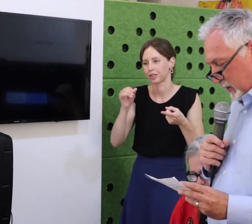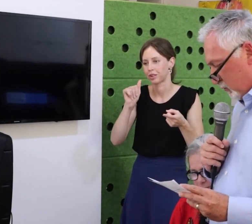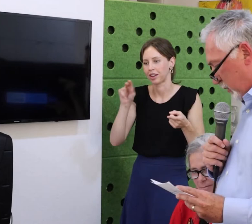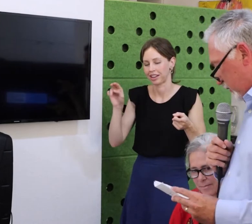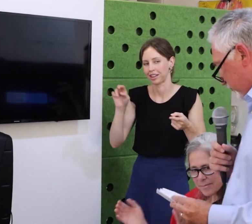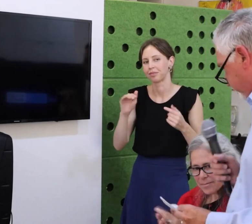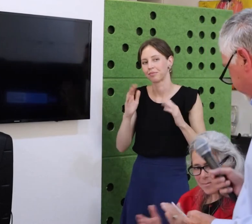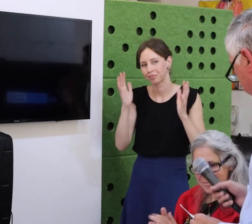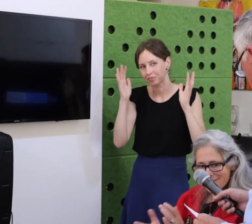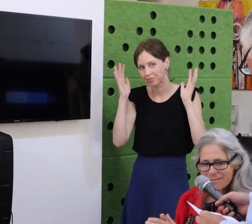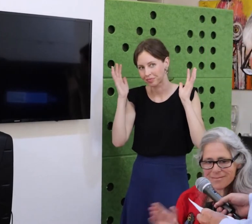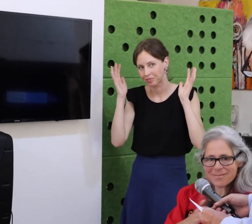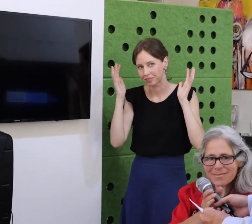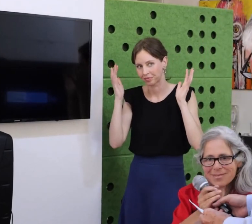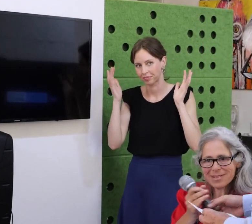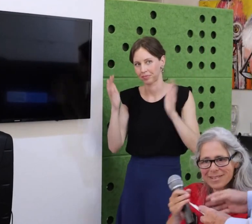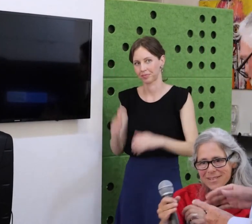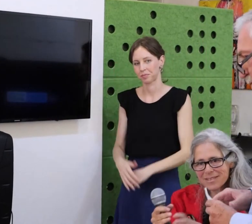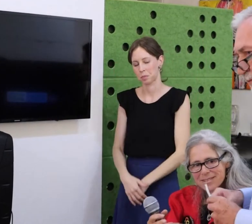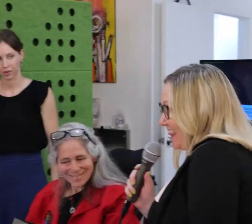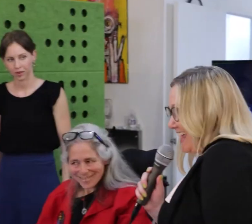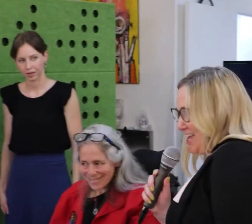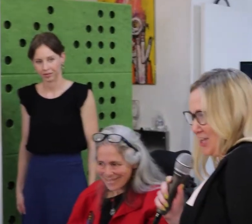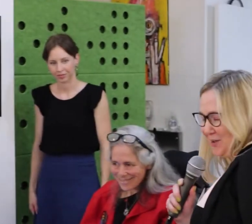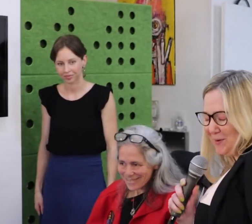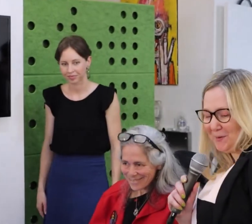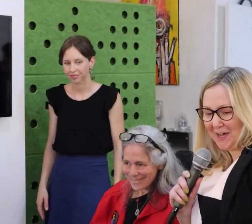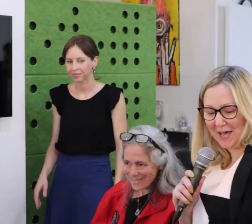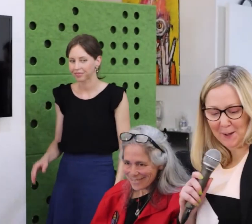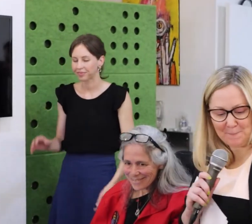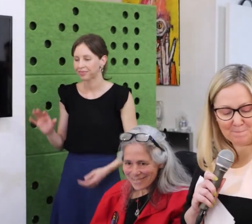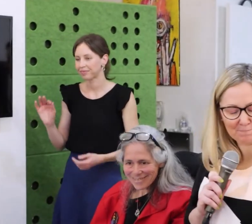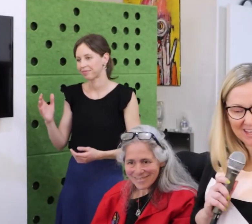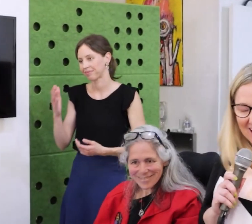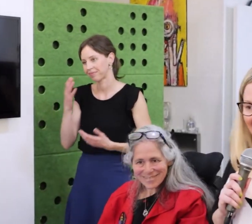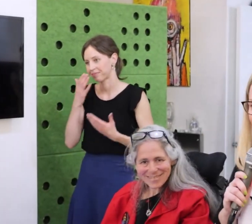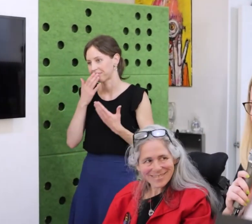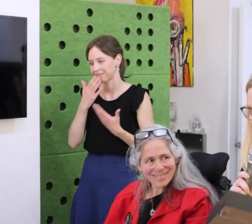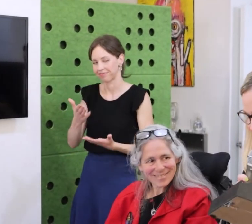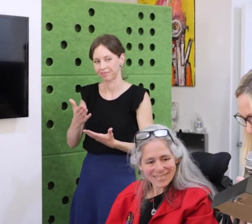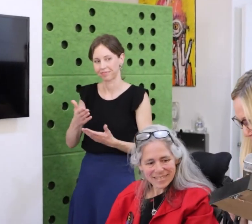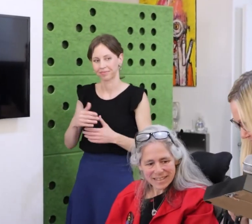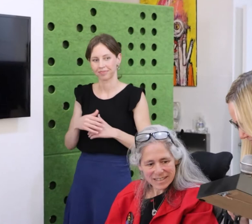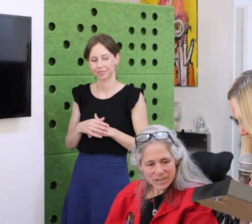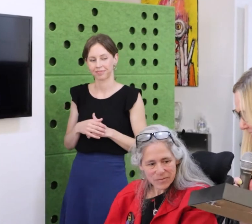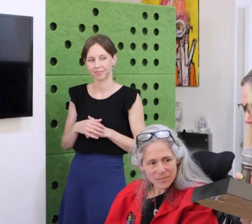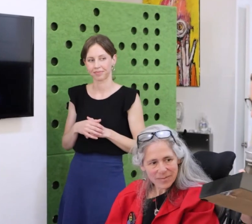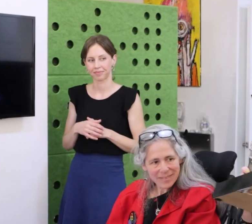She is a special person she doesn’t need to be a superstar, she always consults with all people who are impacted,